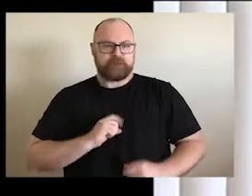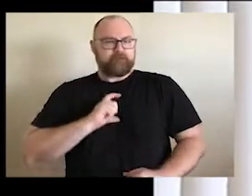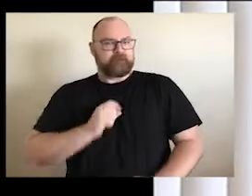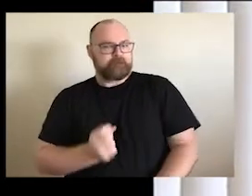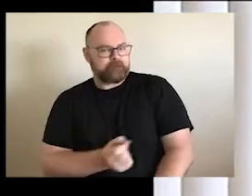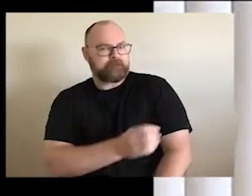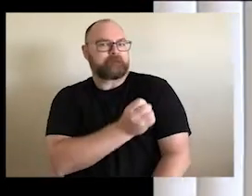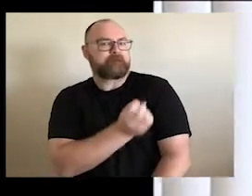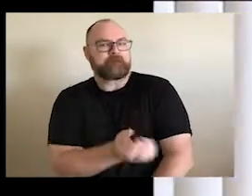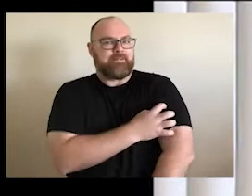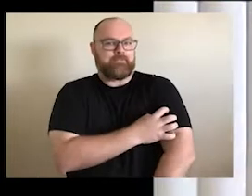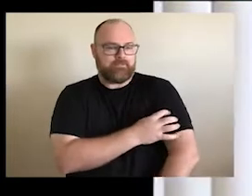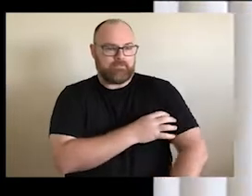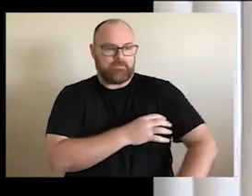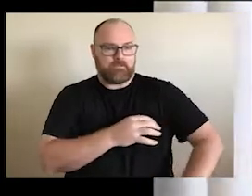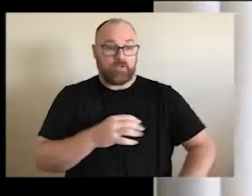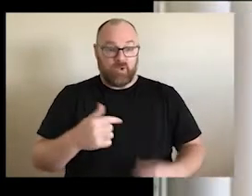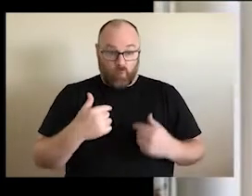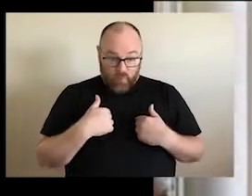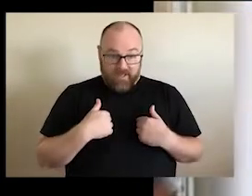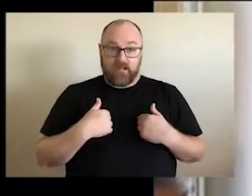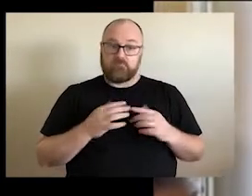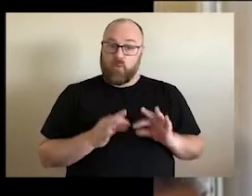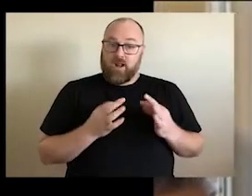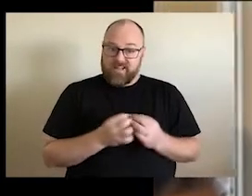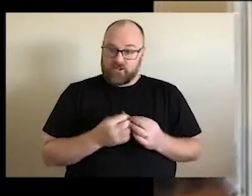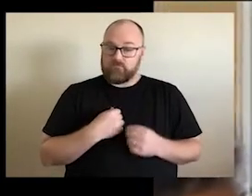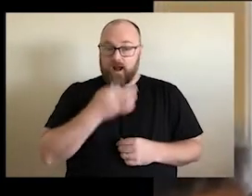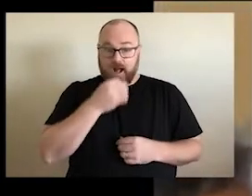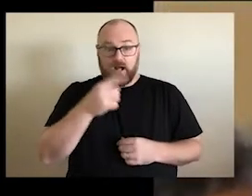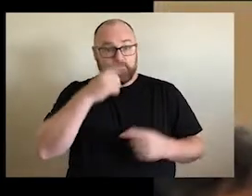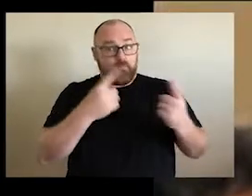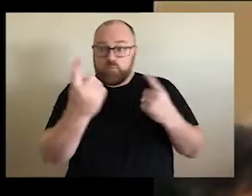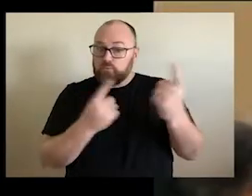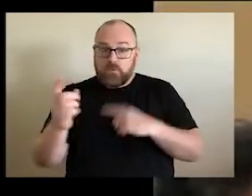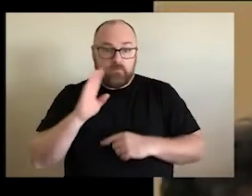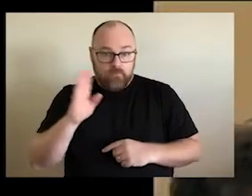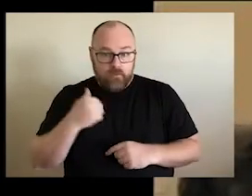we did the organisation. We ask the speakers. We made it possible for the Aboriginal peoples